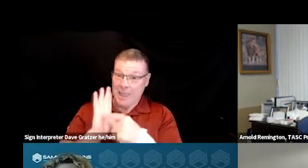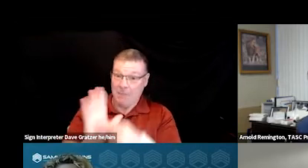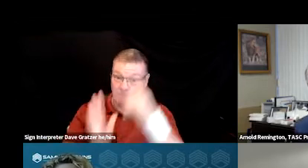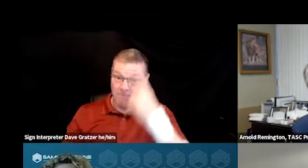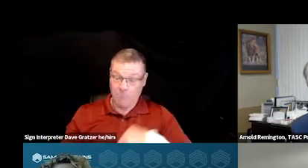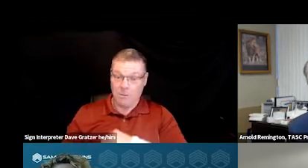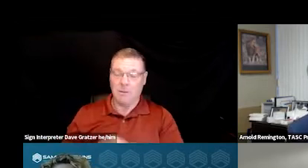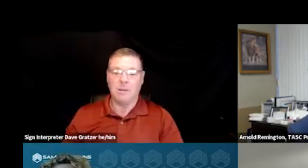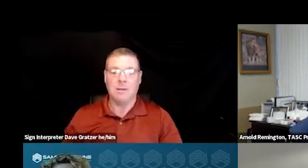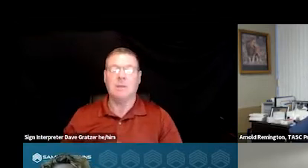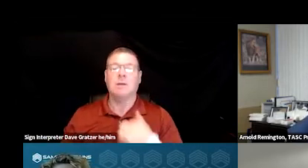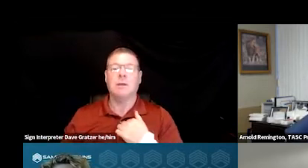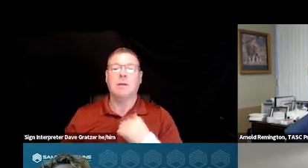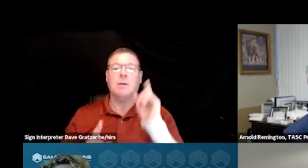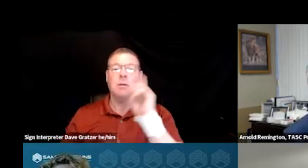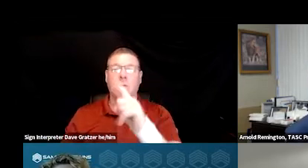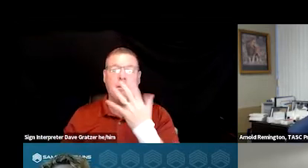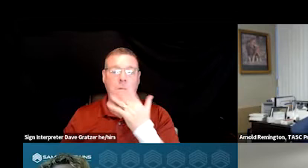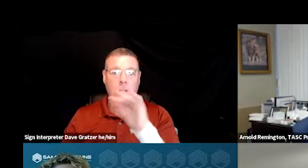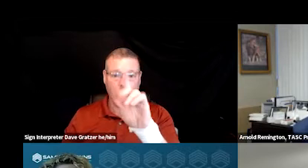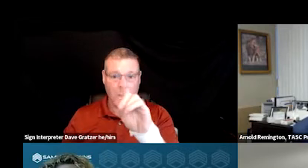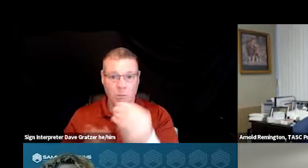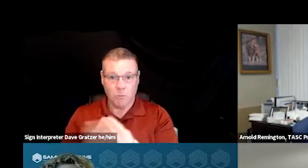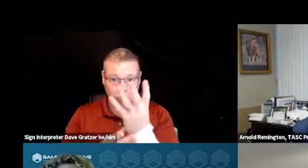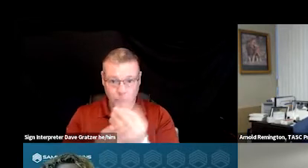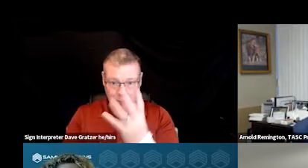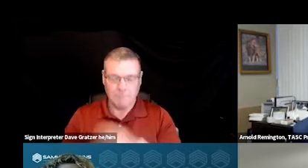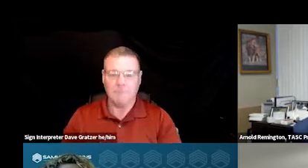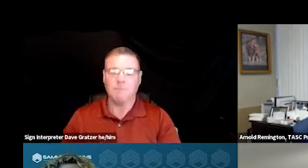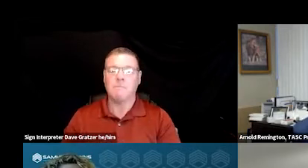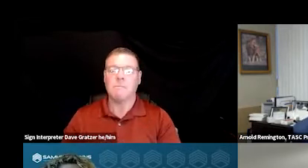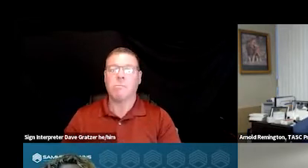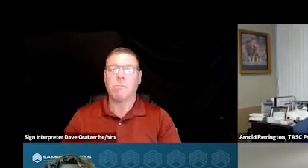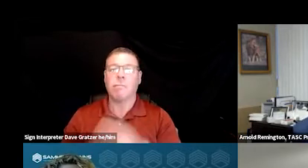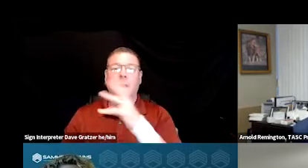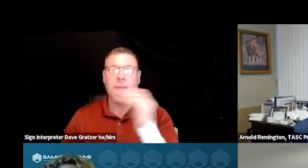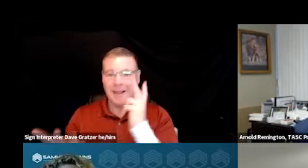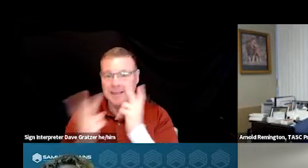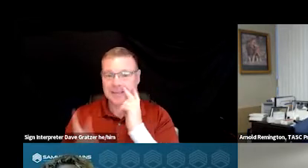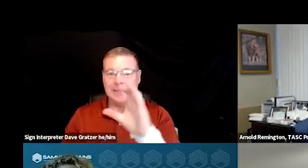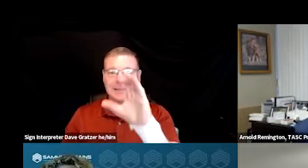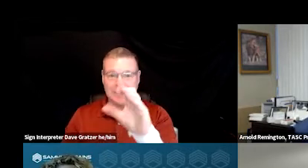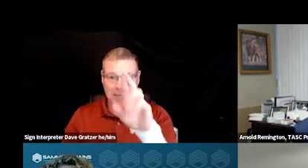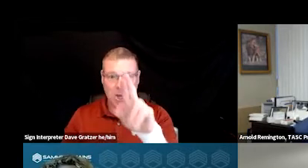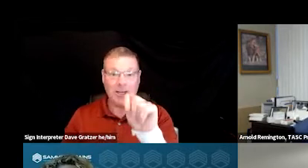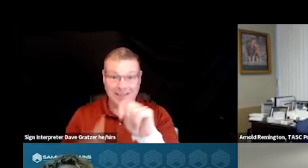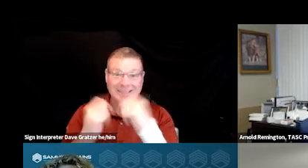we went to Colorado Springs and we're able to see the CRT team there in action.